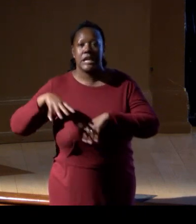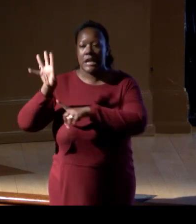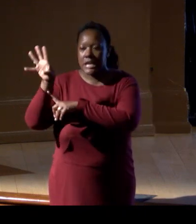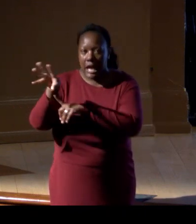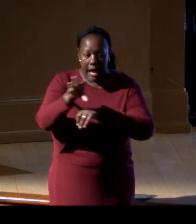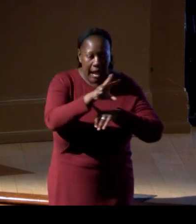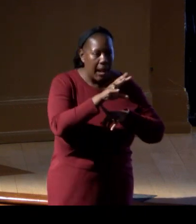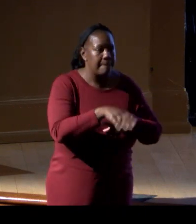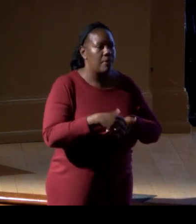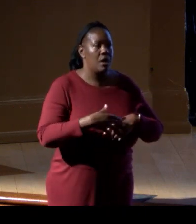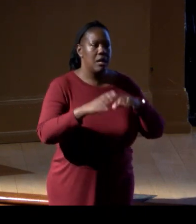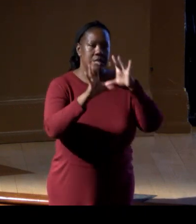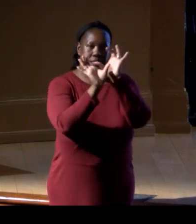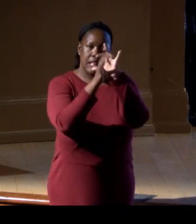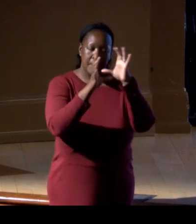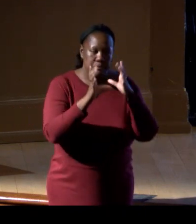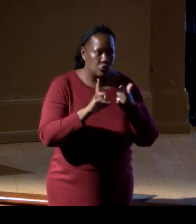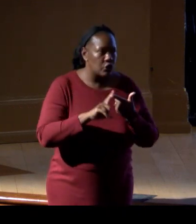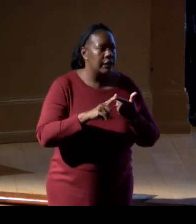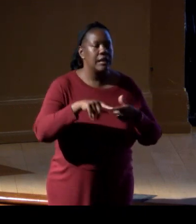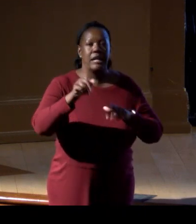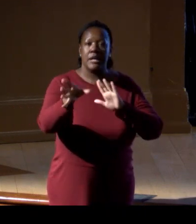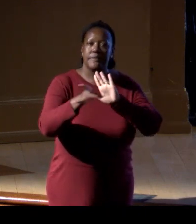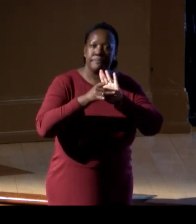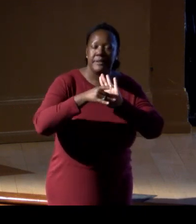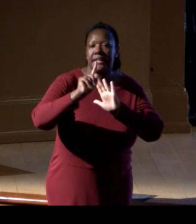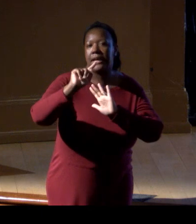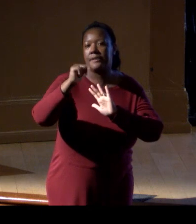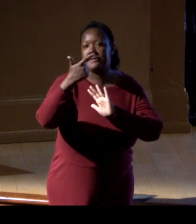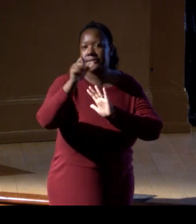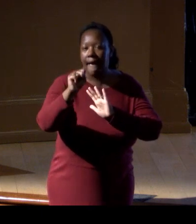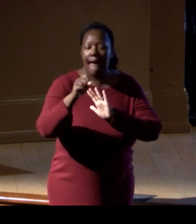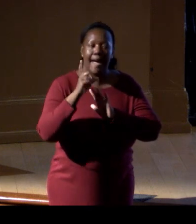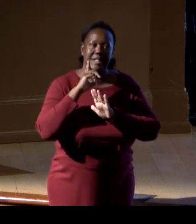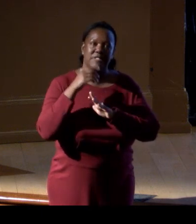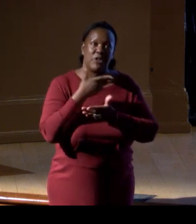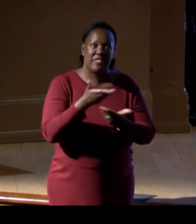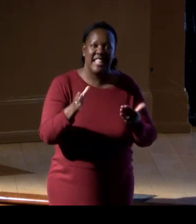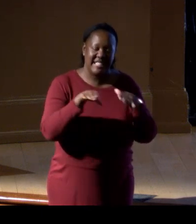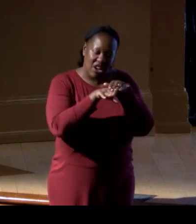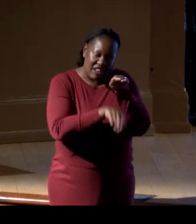We're getting down to tags for organisms that are less than a gram in size, putting 'em on (mumbles),